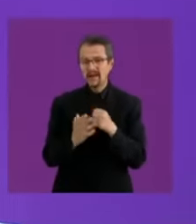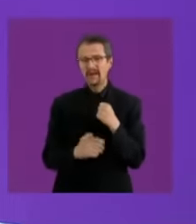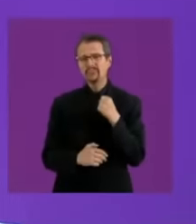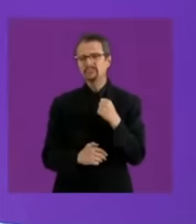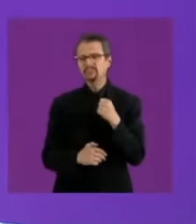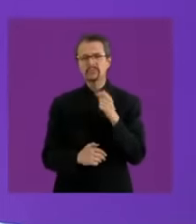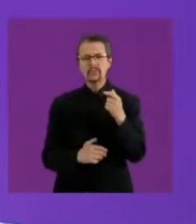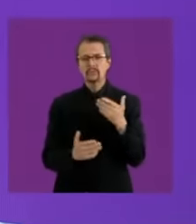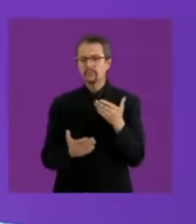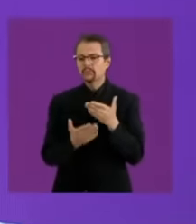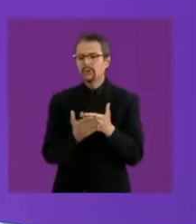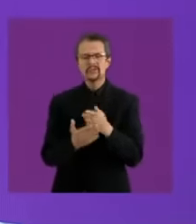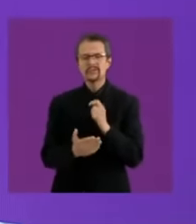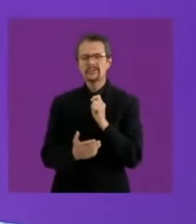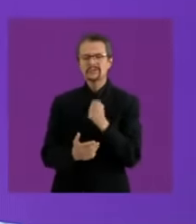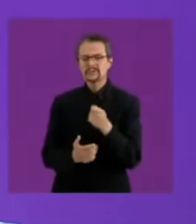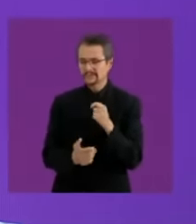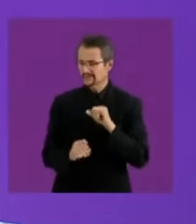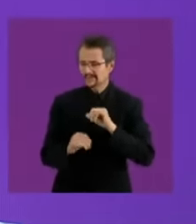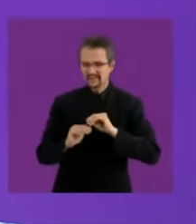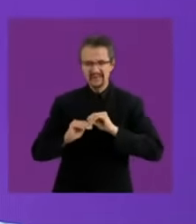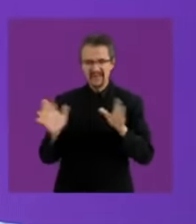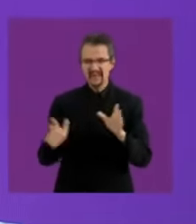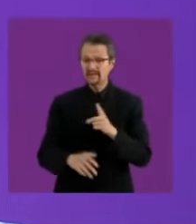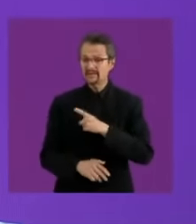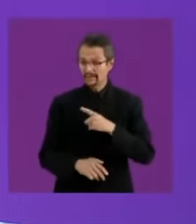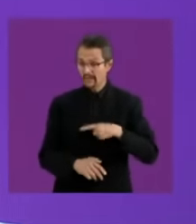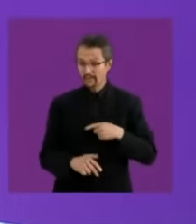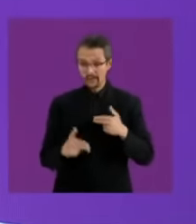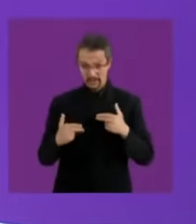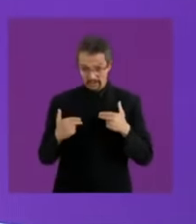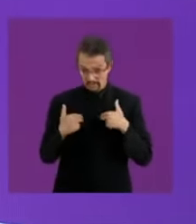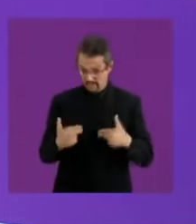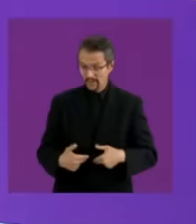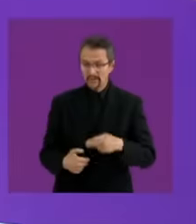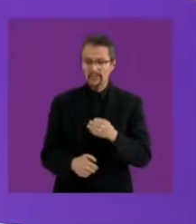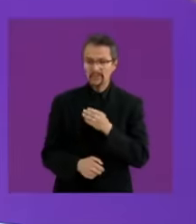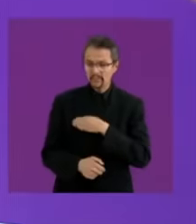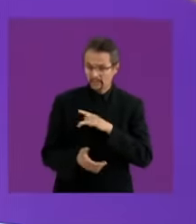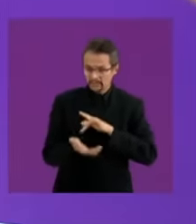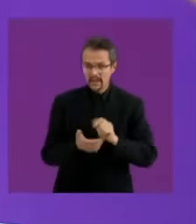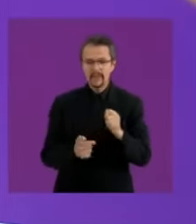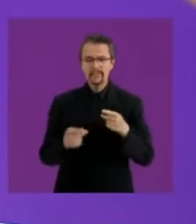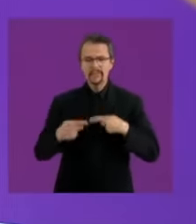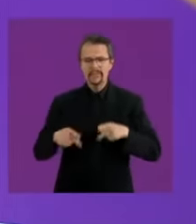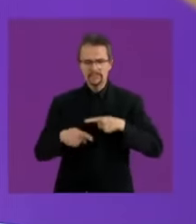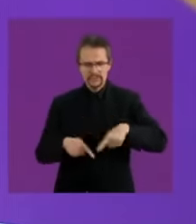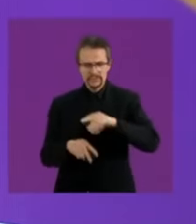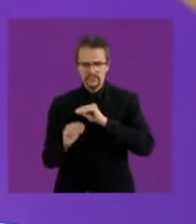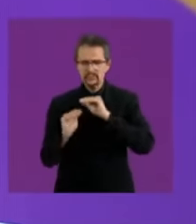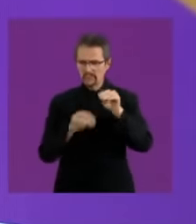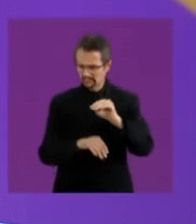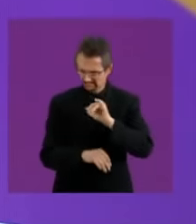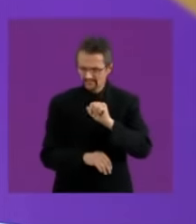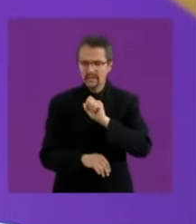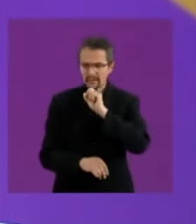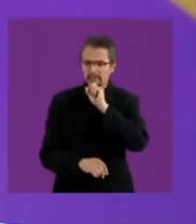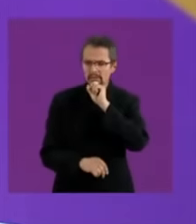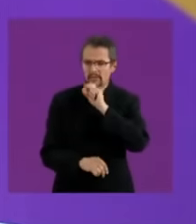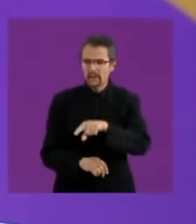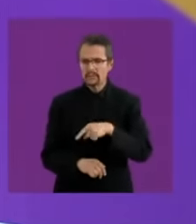support migrants in a humanistic way but we must continue to insist, people do not